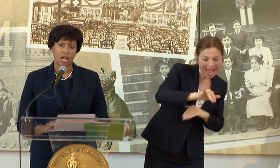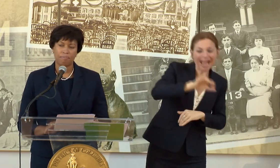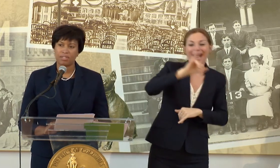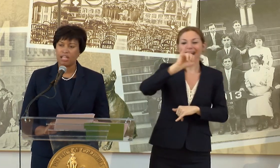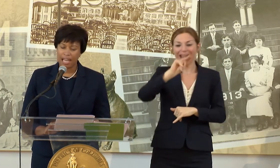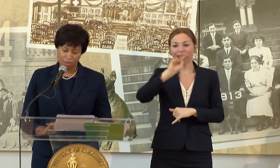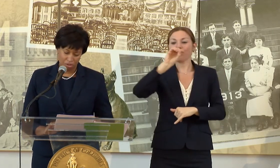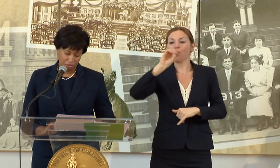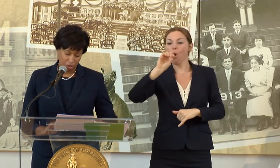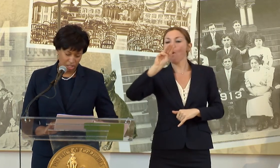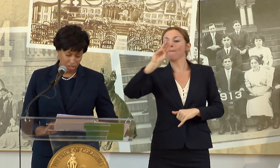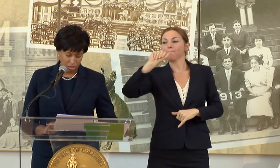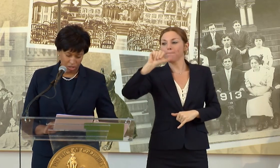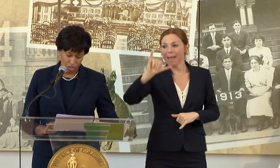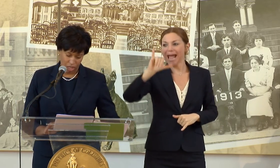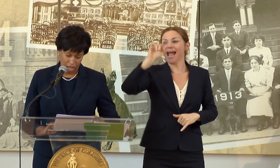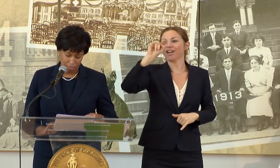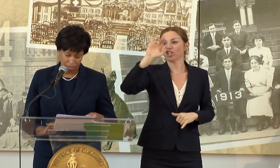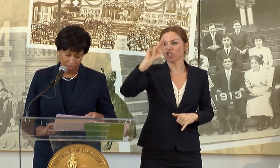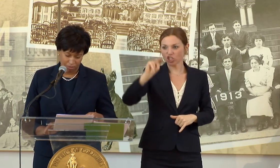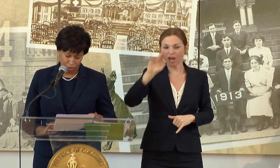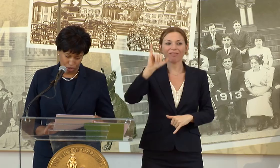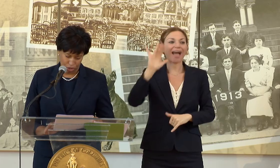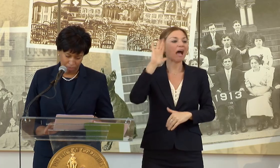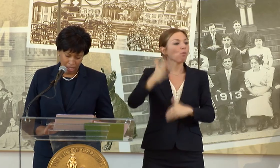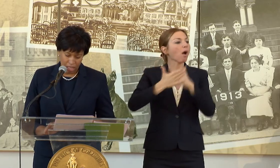TO JOBS AND WILL FOCUS ON THE JOBS OF THE FUTURE.